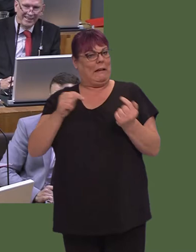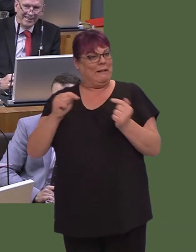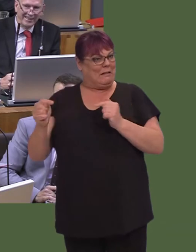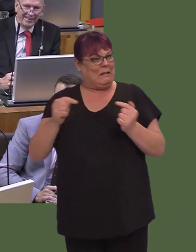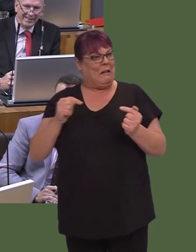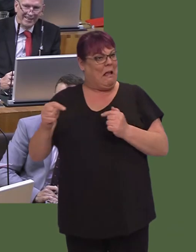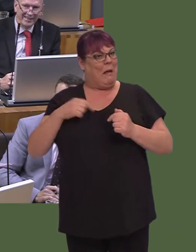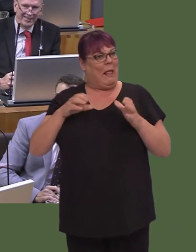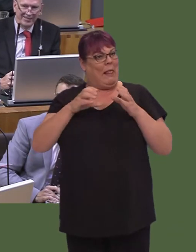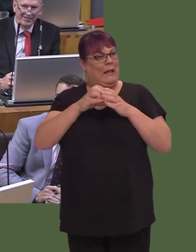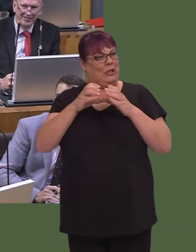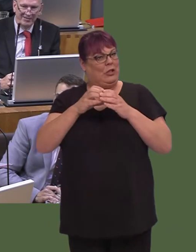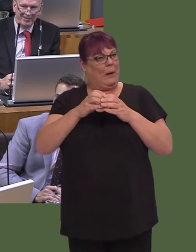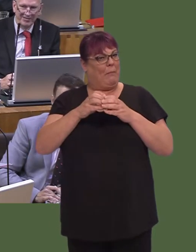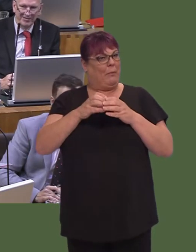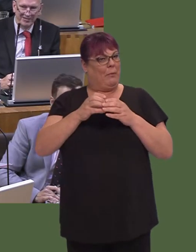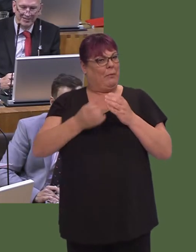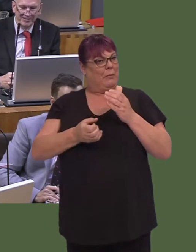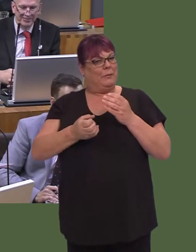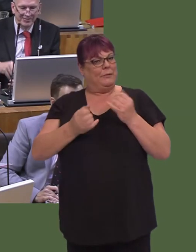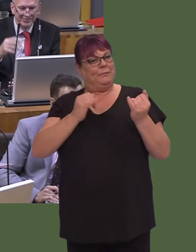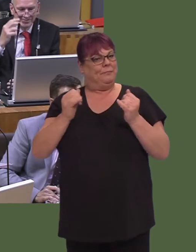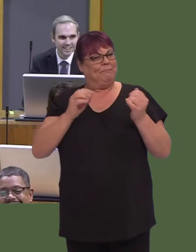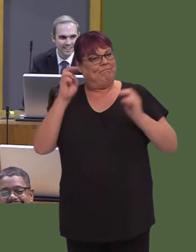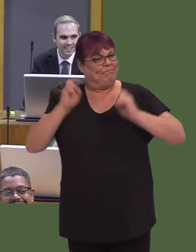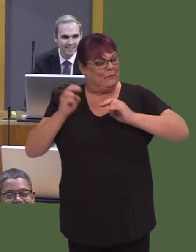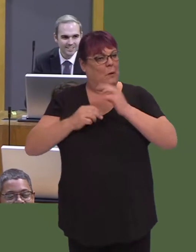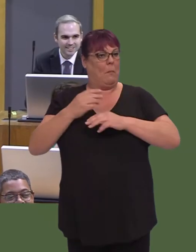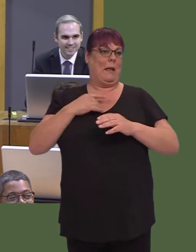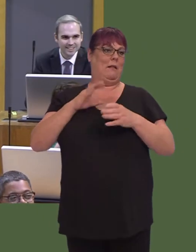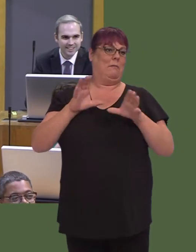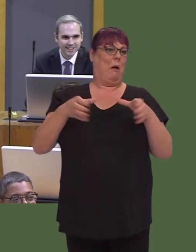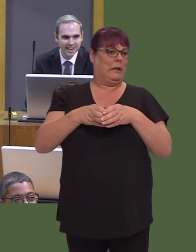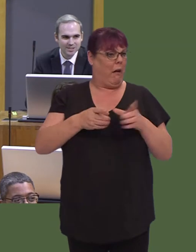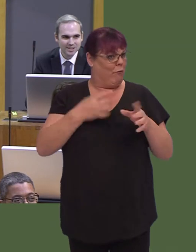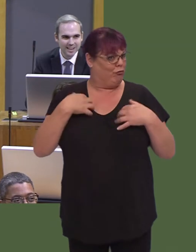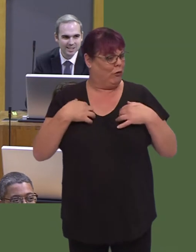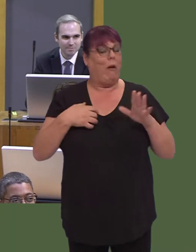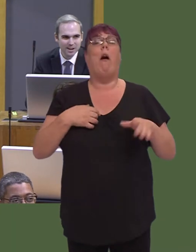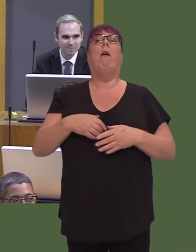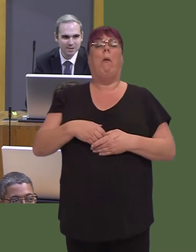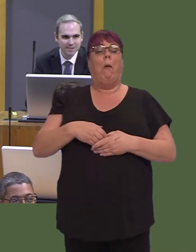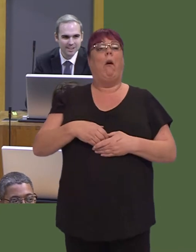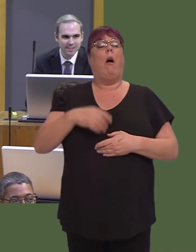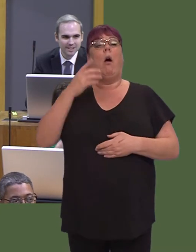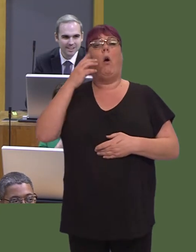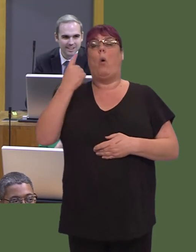my party with very great interest. I'm sure he will be able to ask questions of my successor when my successor takes over